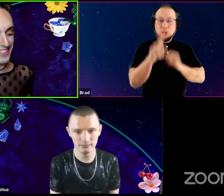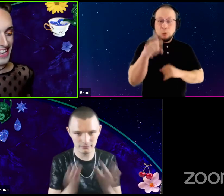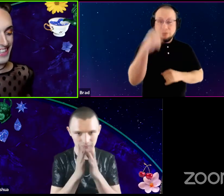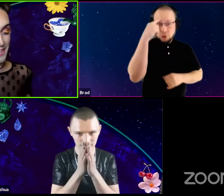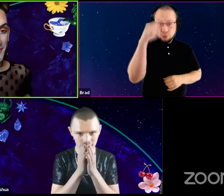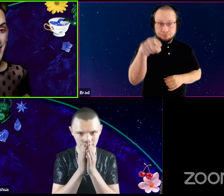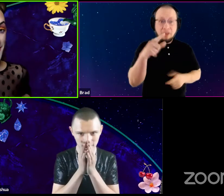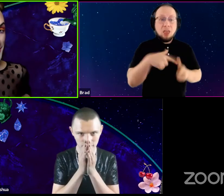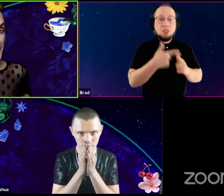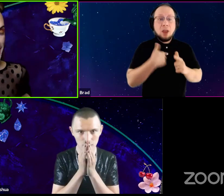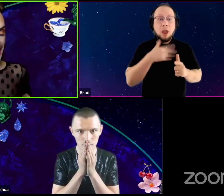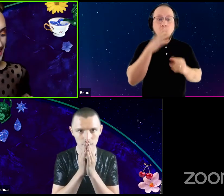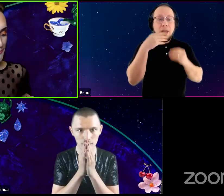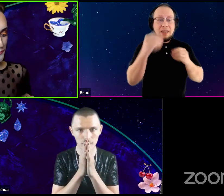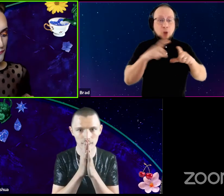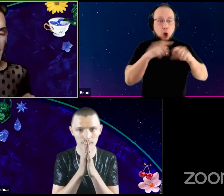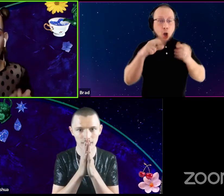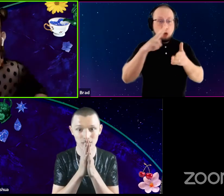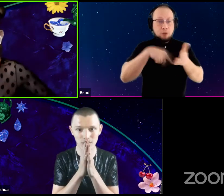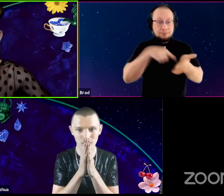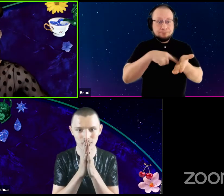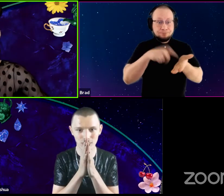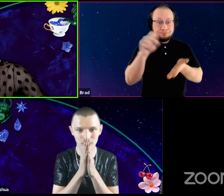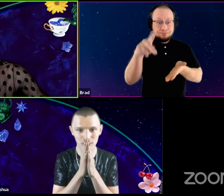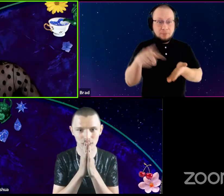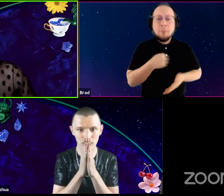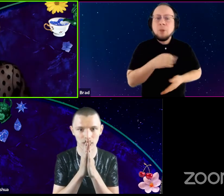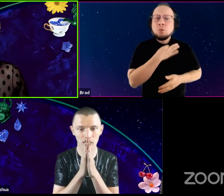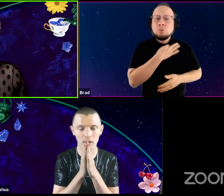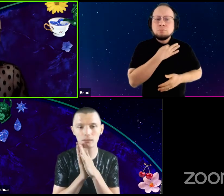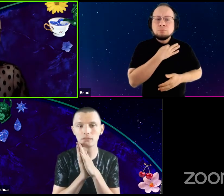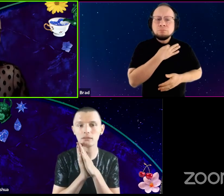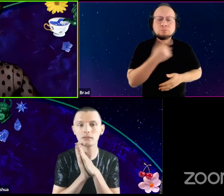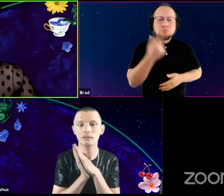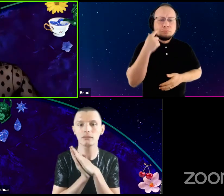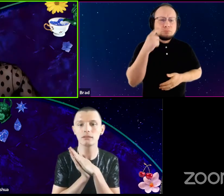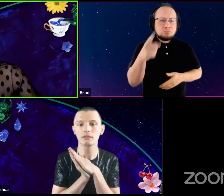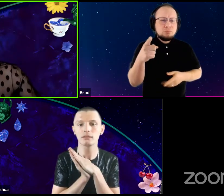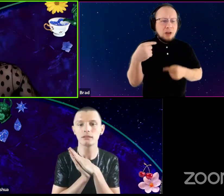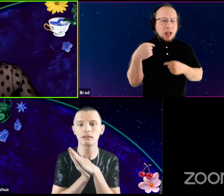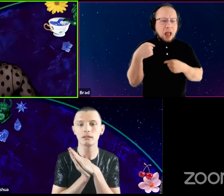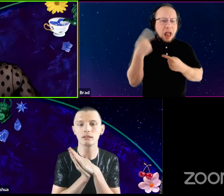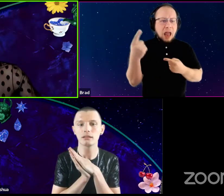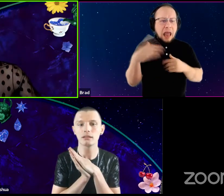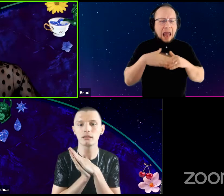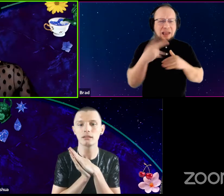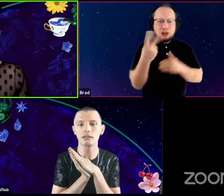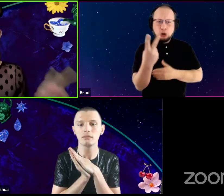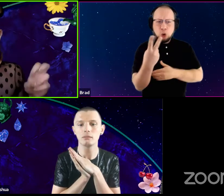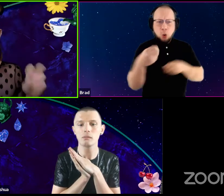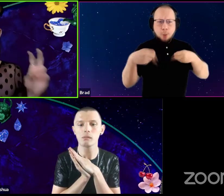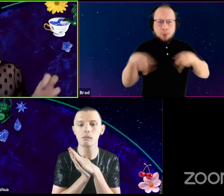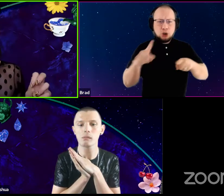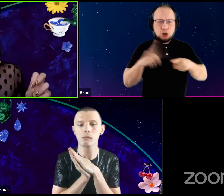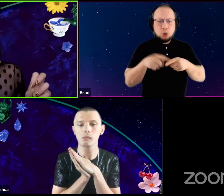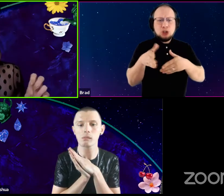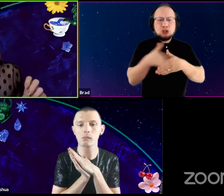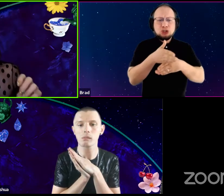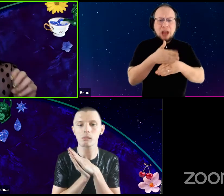And then I'm going to give you a reading. I'm curious because you've had at least two opportunities to like share a role, right?